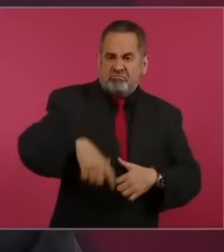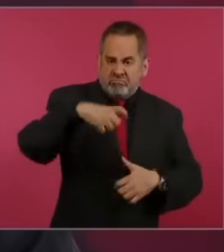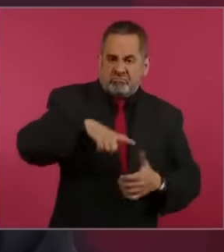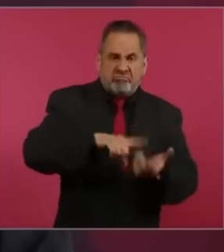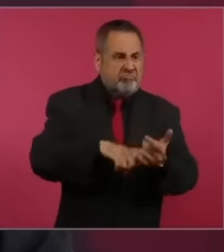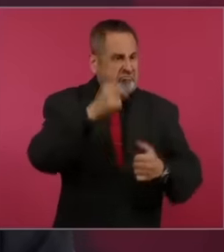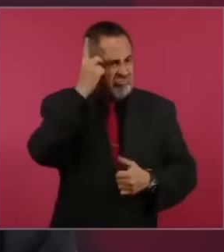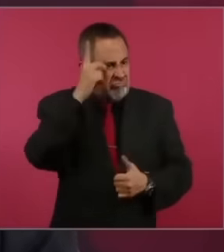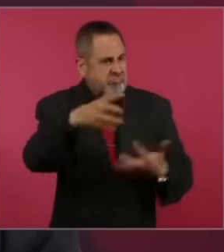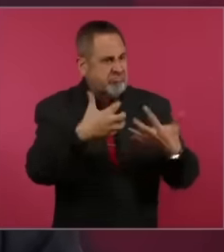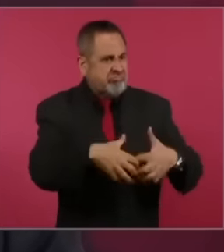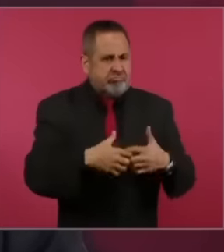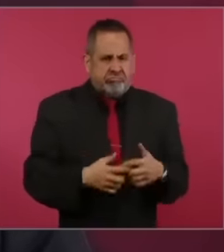Not everyone who has is